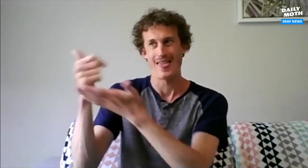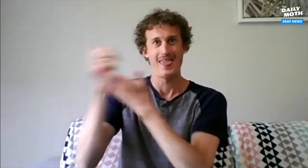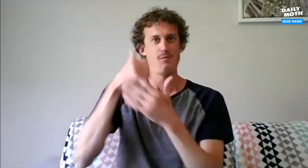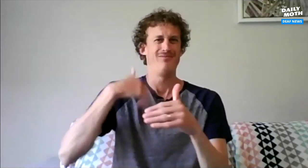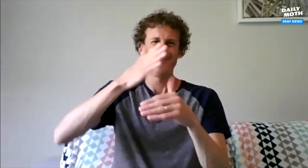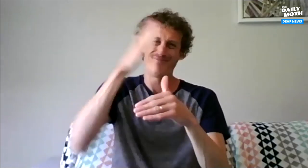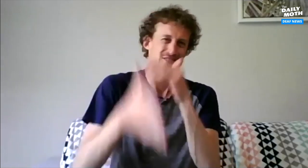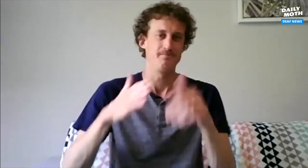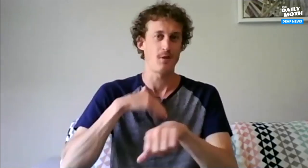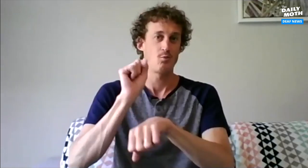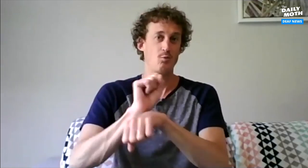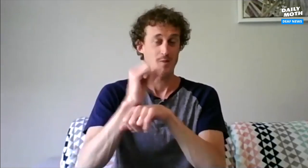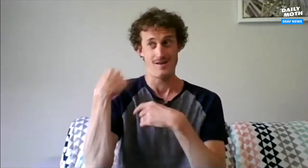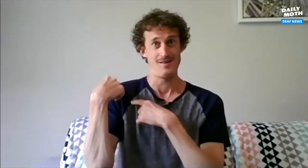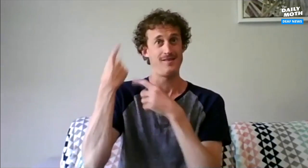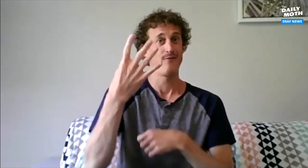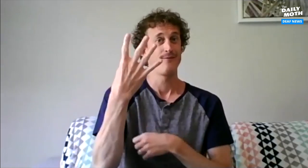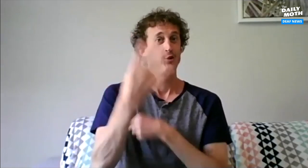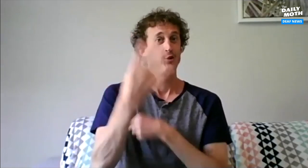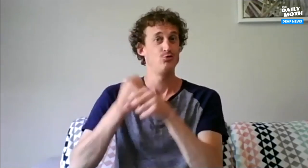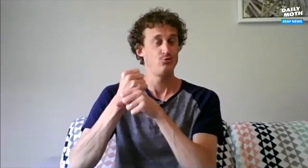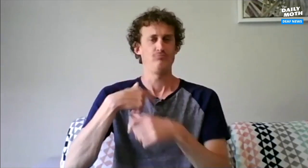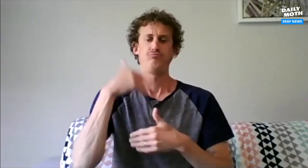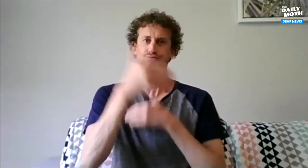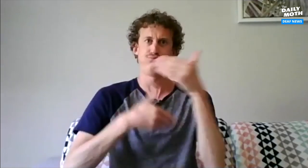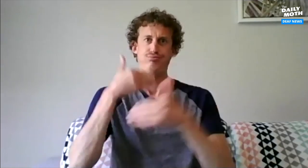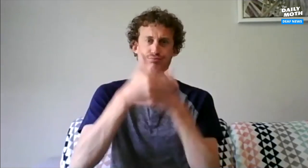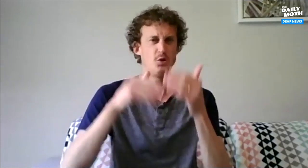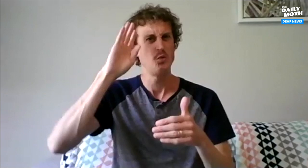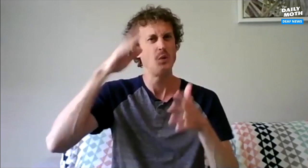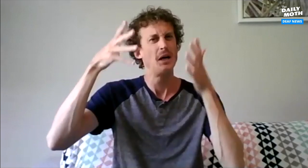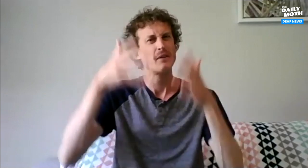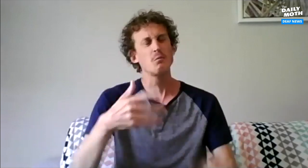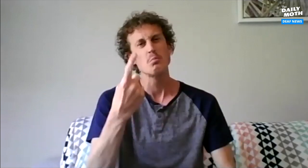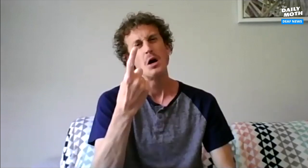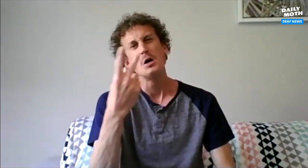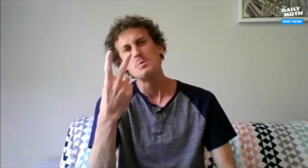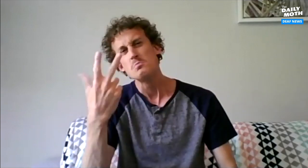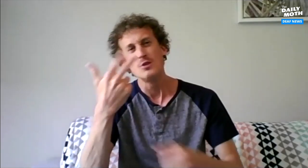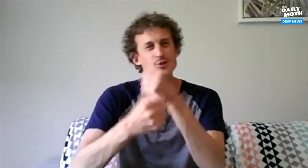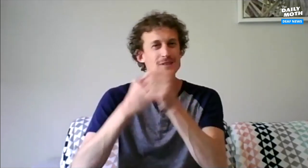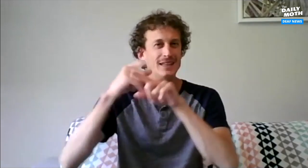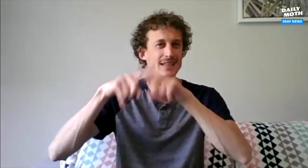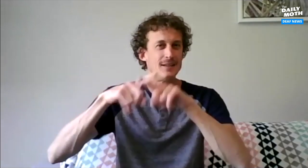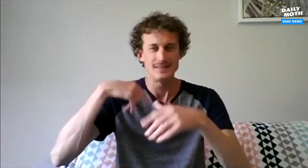that will help me finish my work. It's been four years into my research now, but I'm making good progress. I know I have about 1, 2 or 3 years to go and it depends.